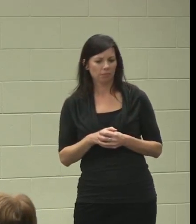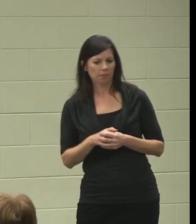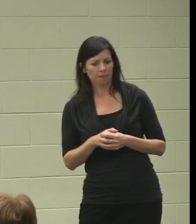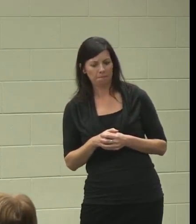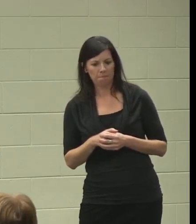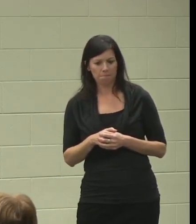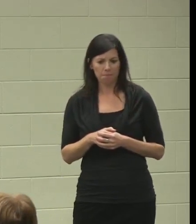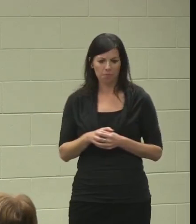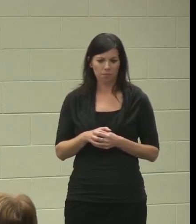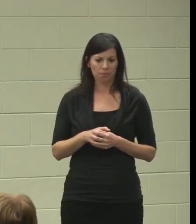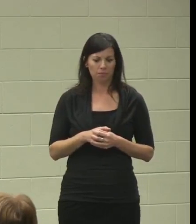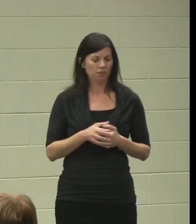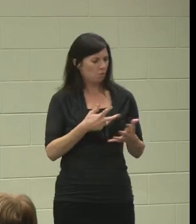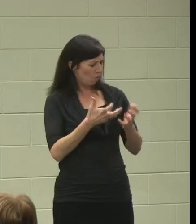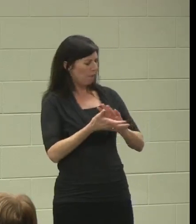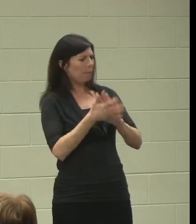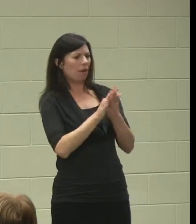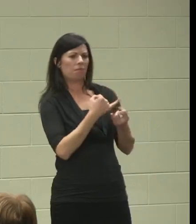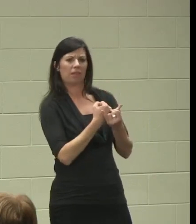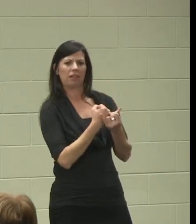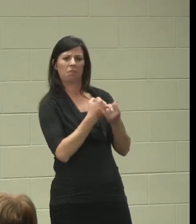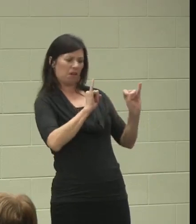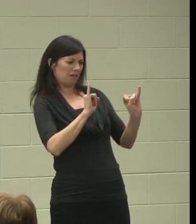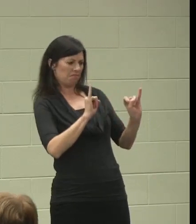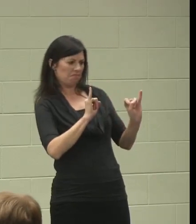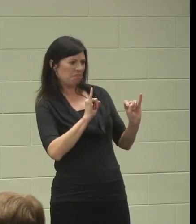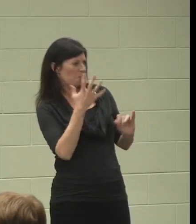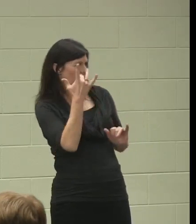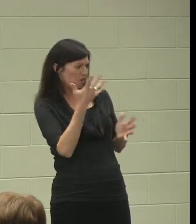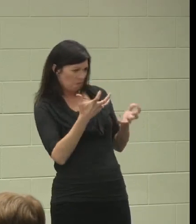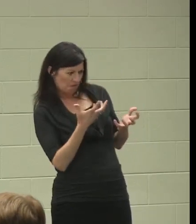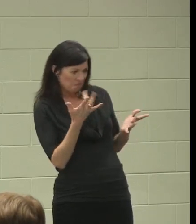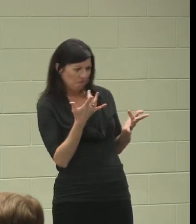to go and be independent or as independent as possible?